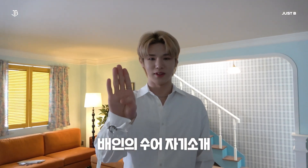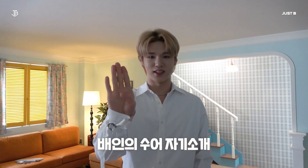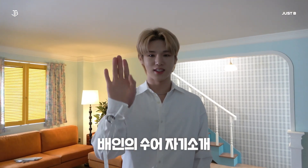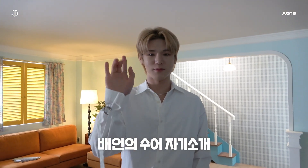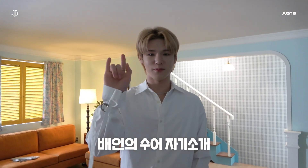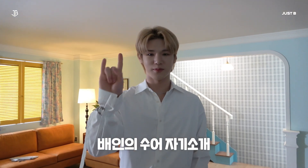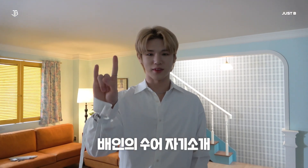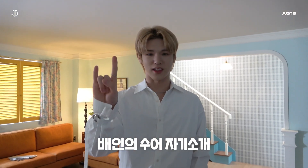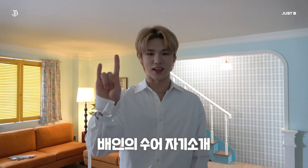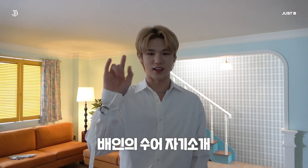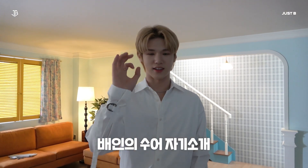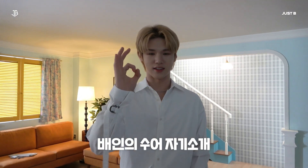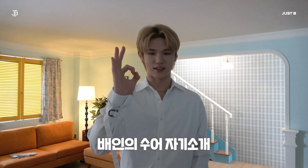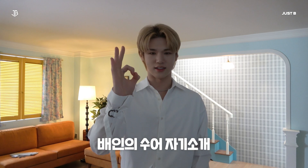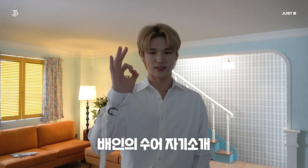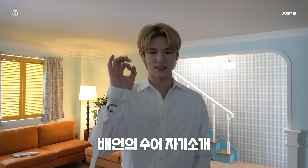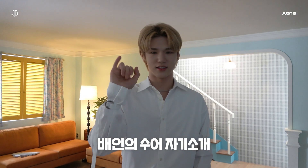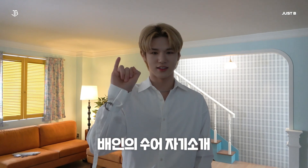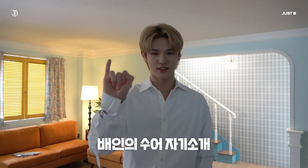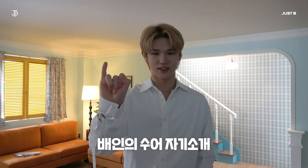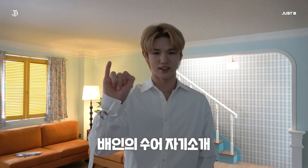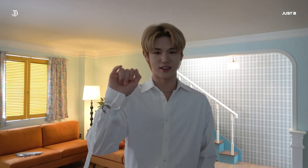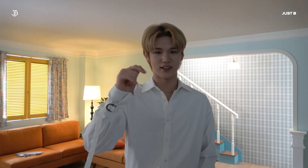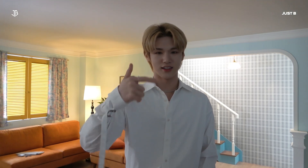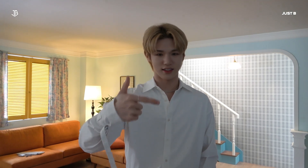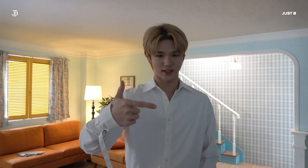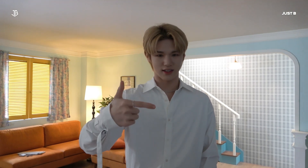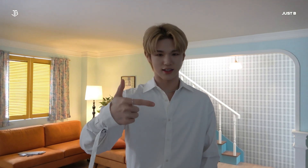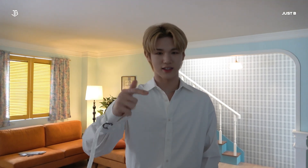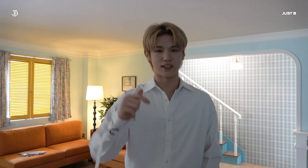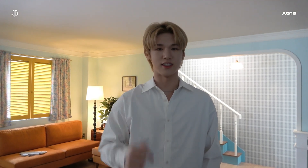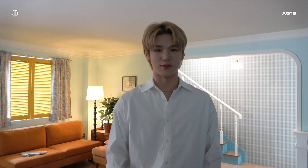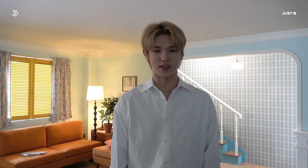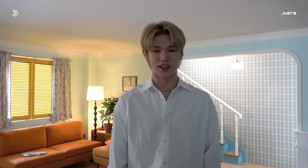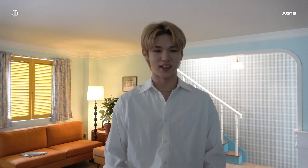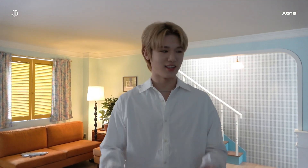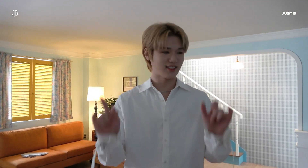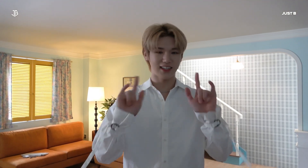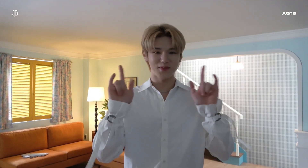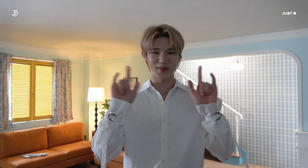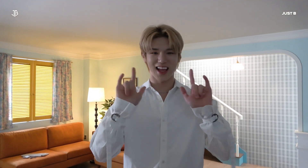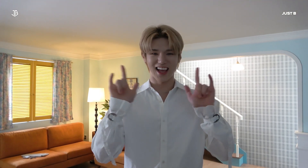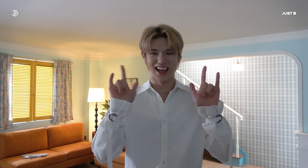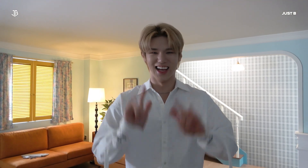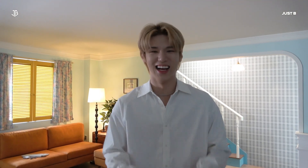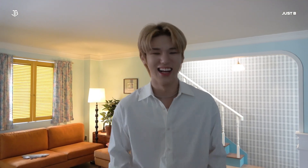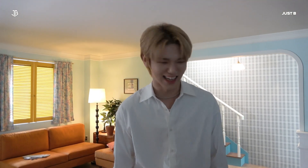[Bain introduces himself in sign language] 'Bain' I'm Bain. I love you (I love you)